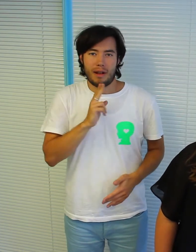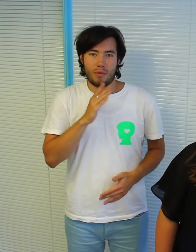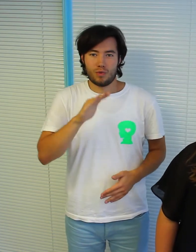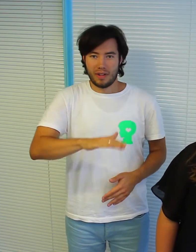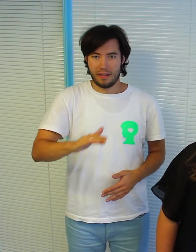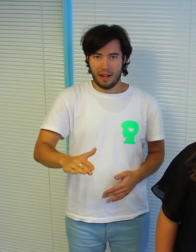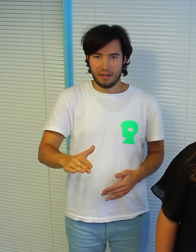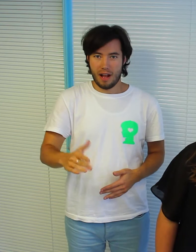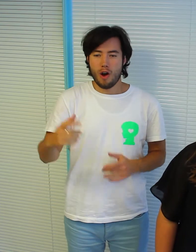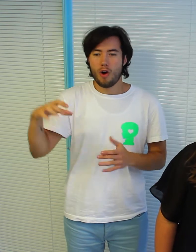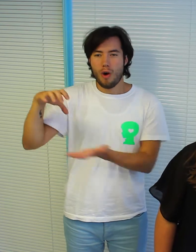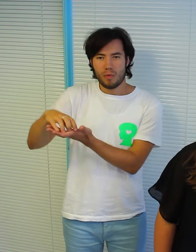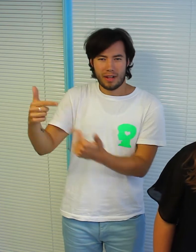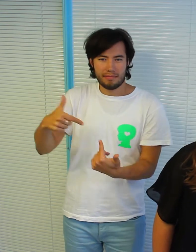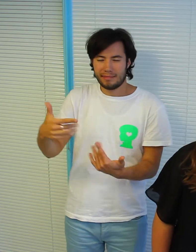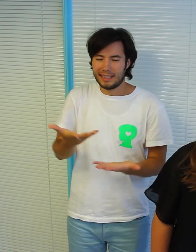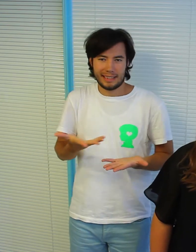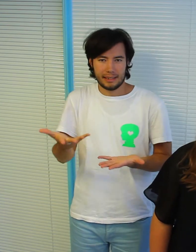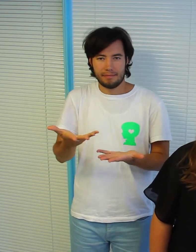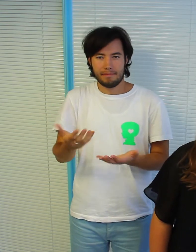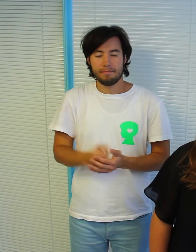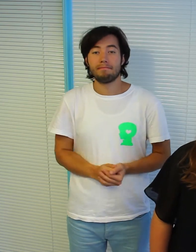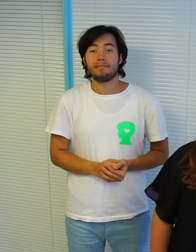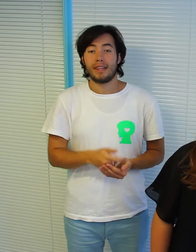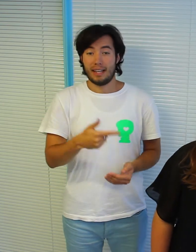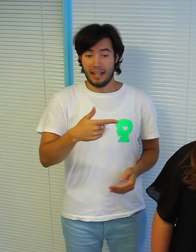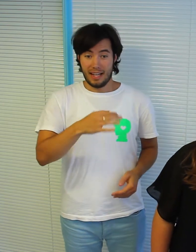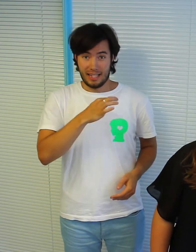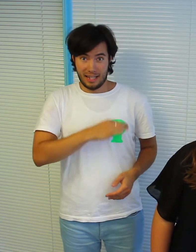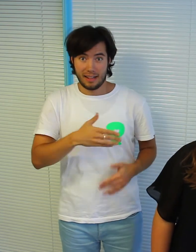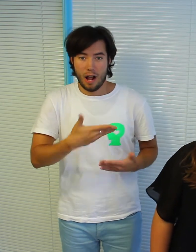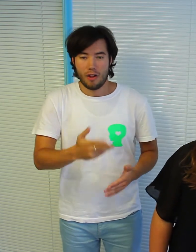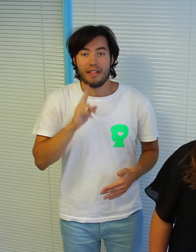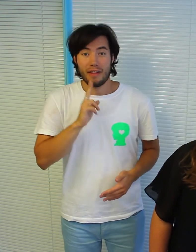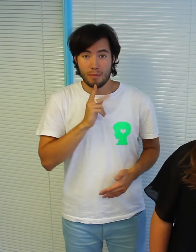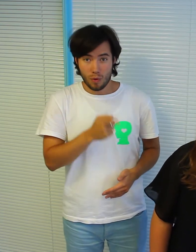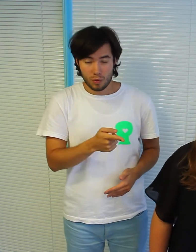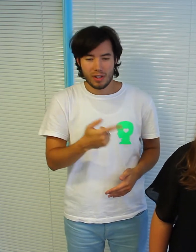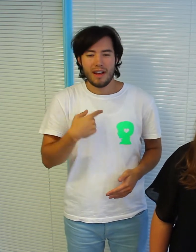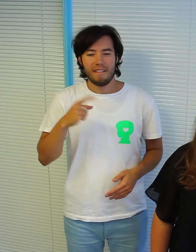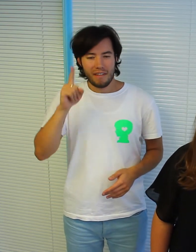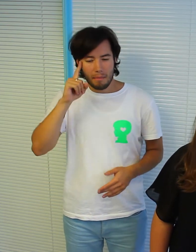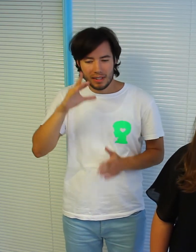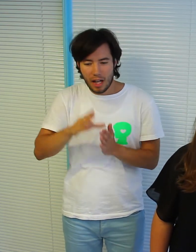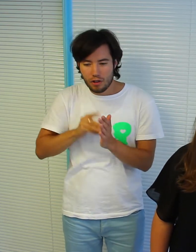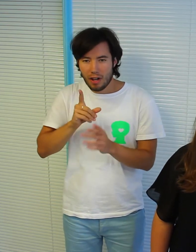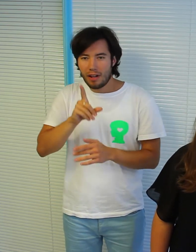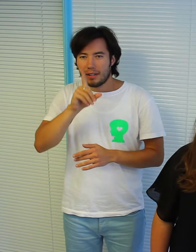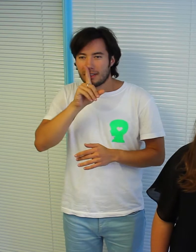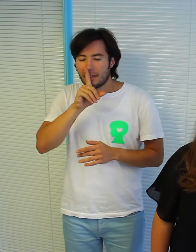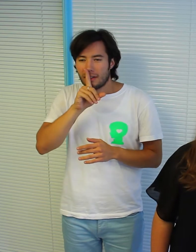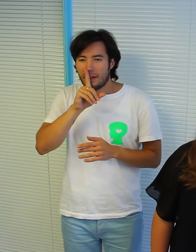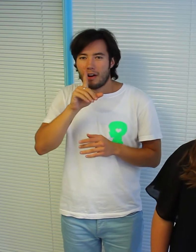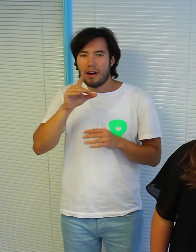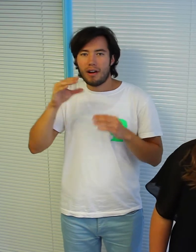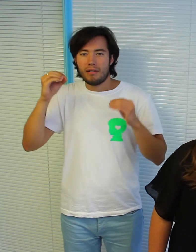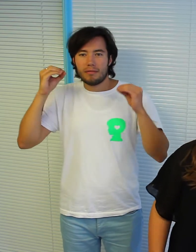Being a mum of a deaf-born boy helped me to understand and join him on the path from silence to the sounds